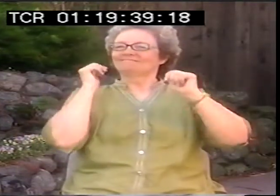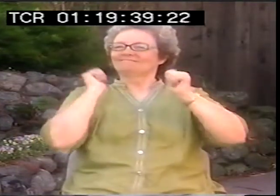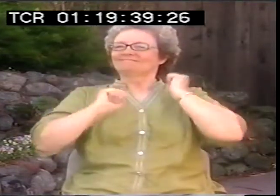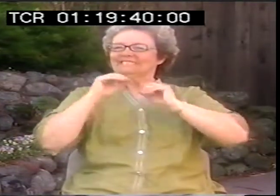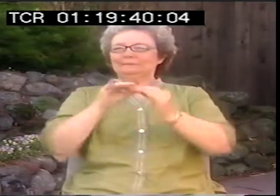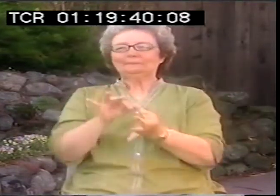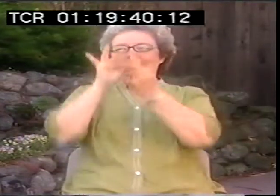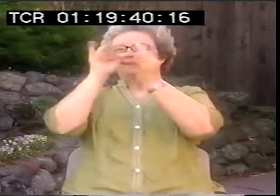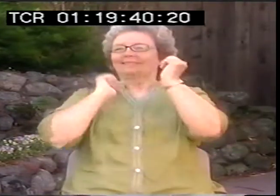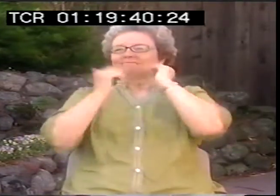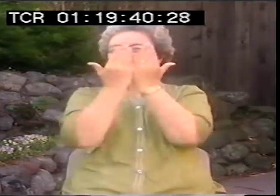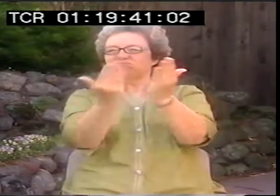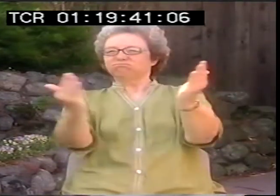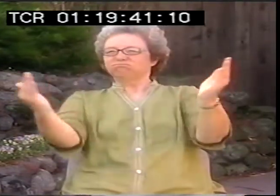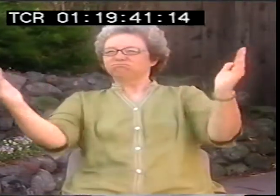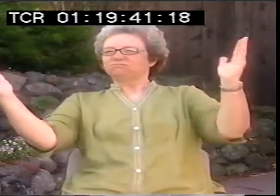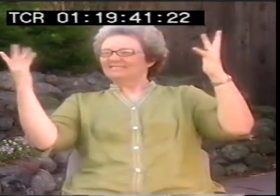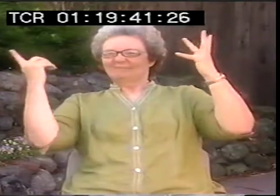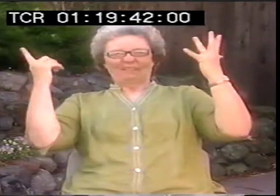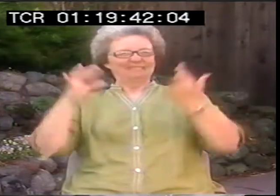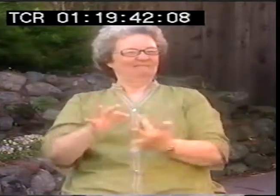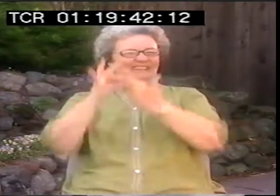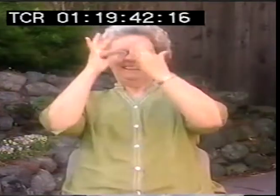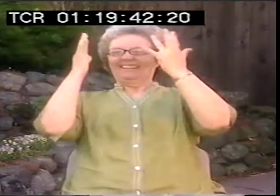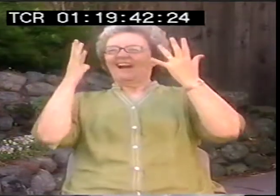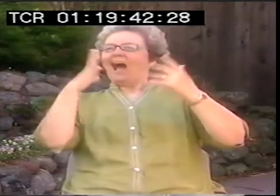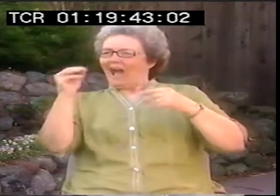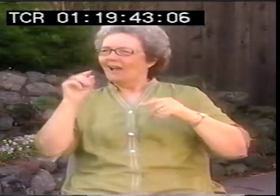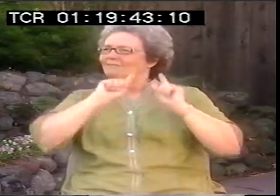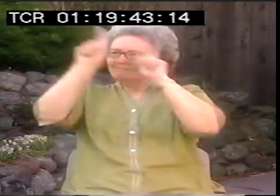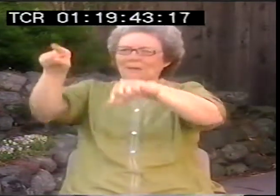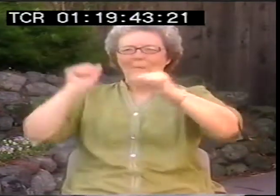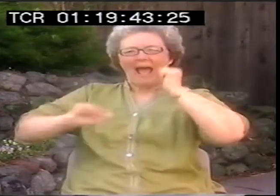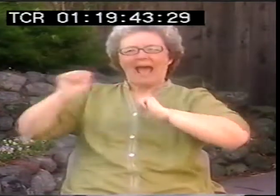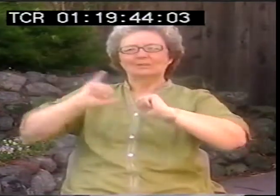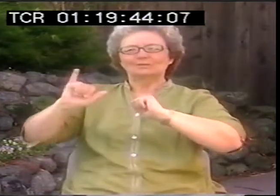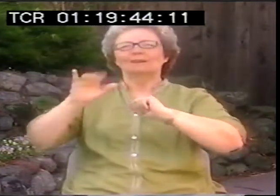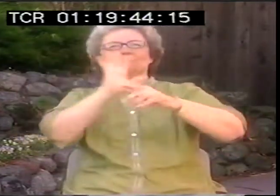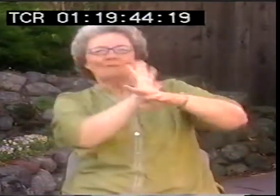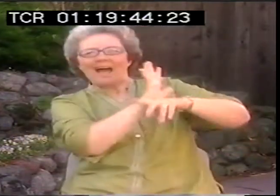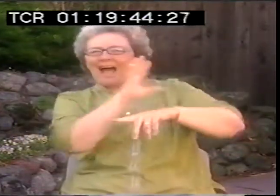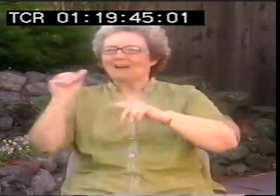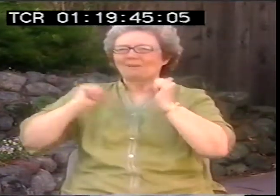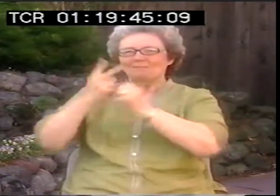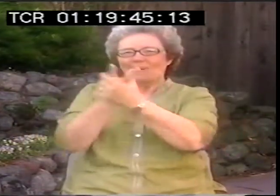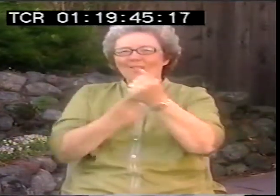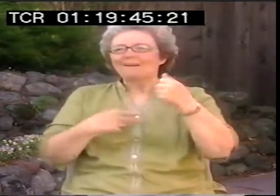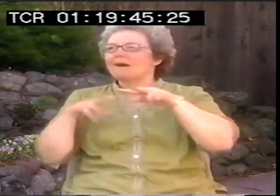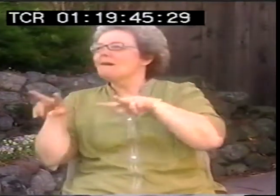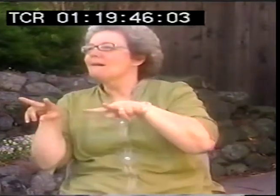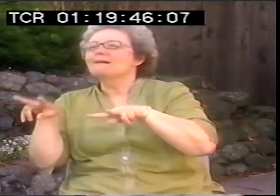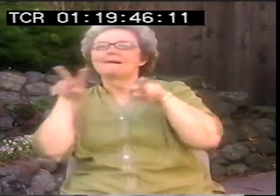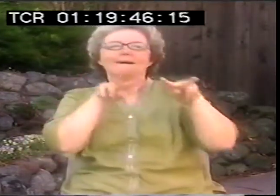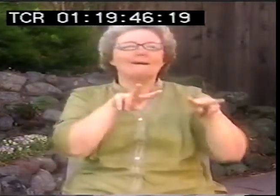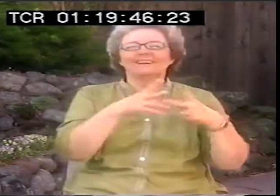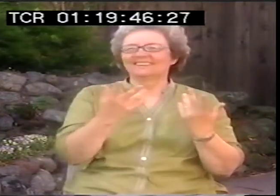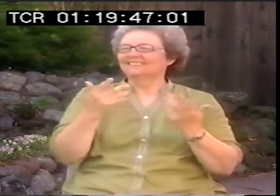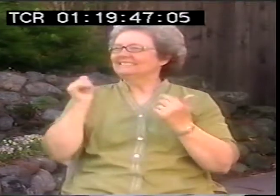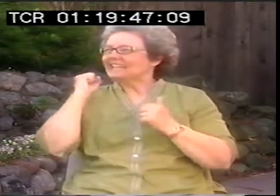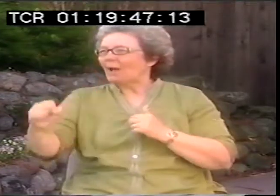He challenged us to learn all the time. So we would learn about these musicals. And then we would go actually watch them at this special arena.